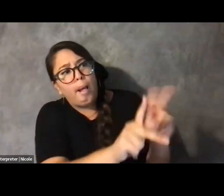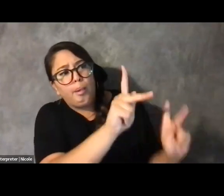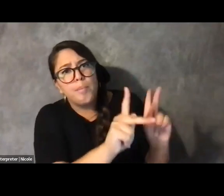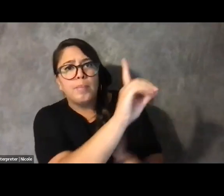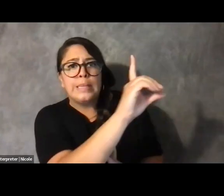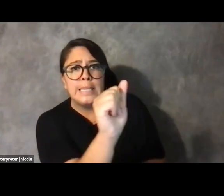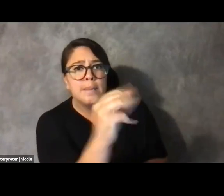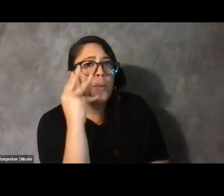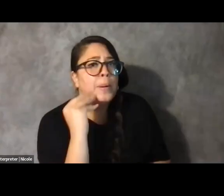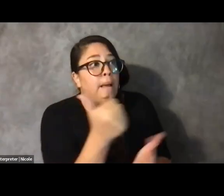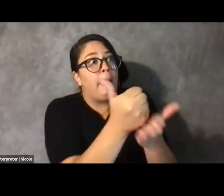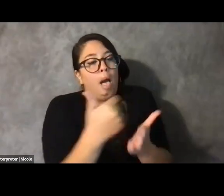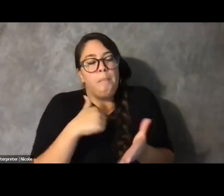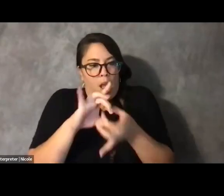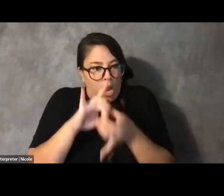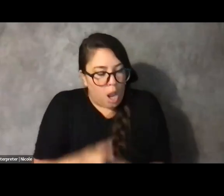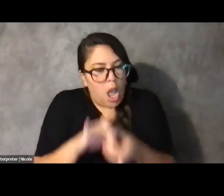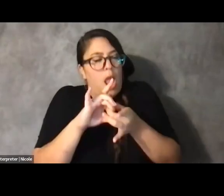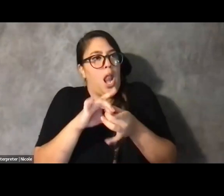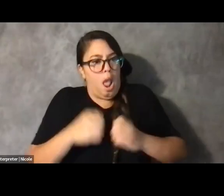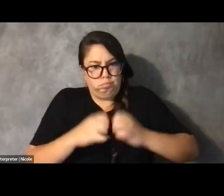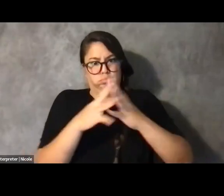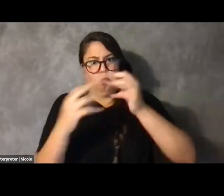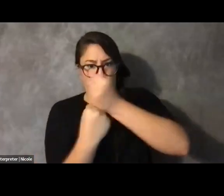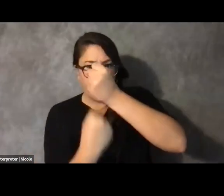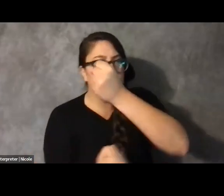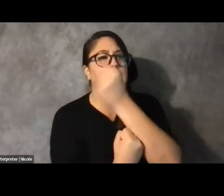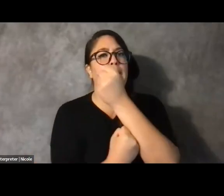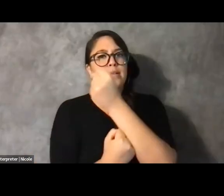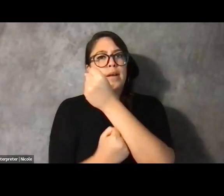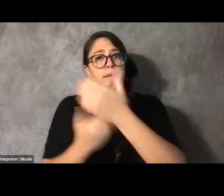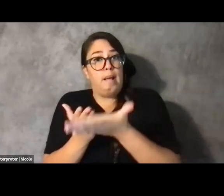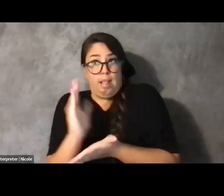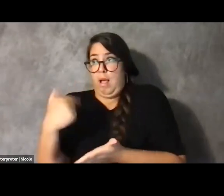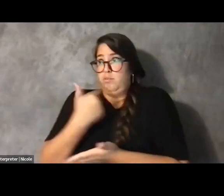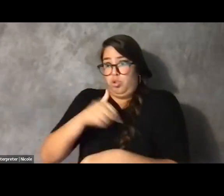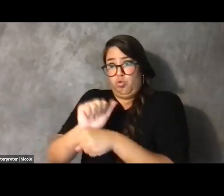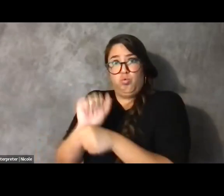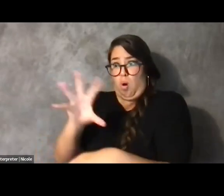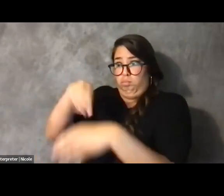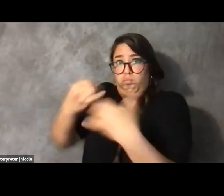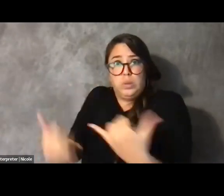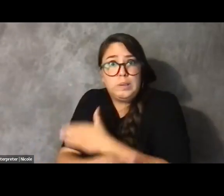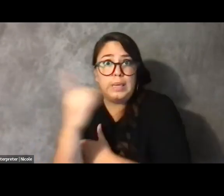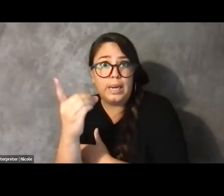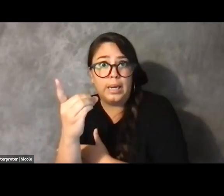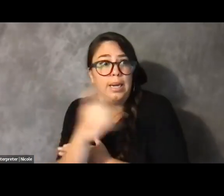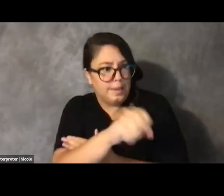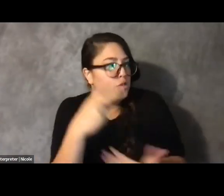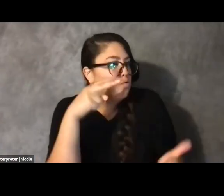that gave me foundation in the work that I did do today. It is that I could learn from them.